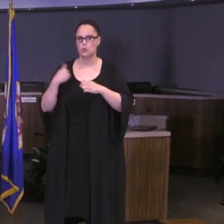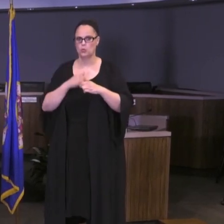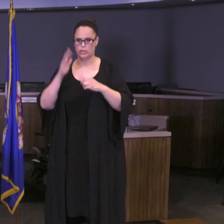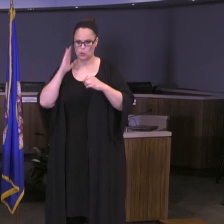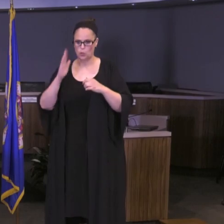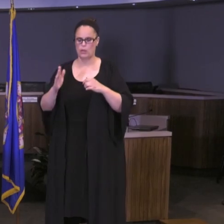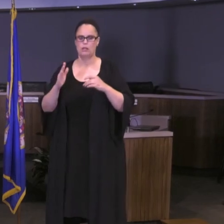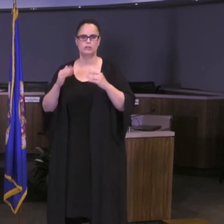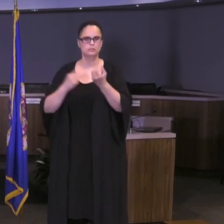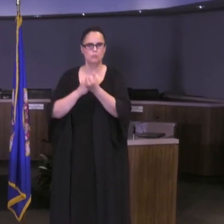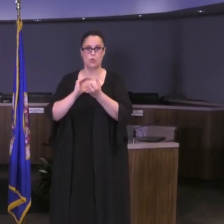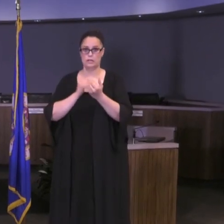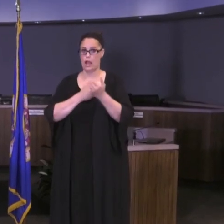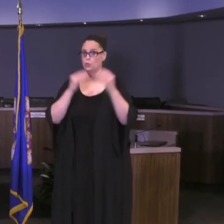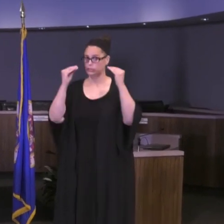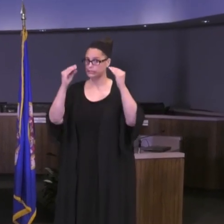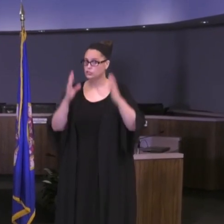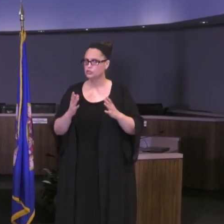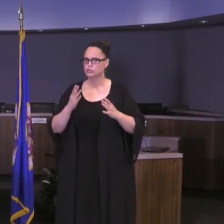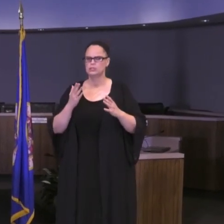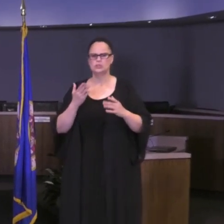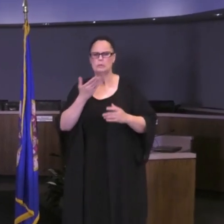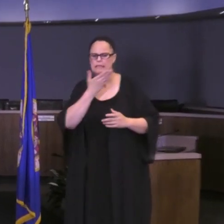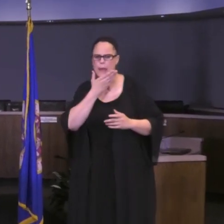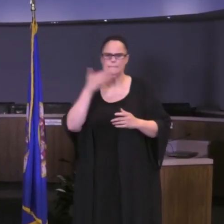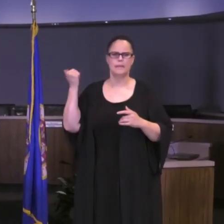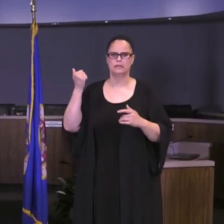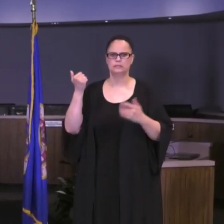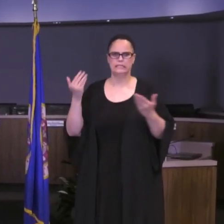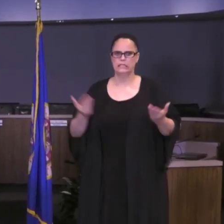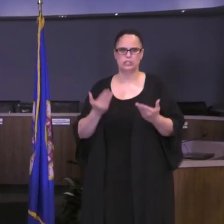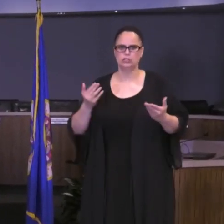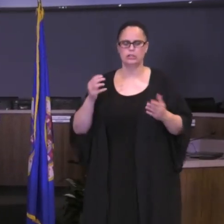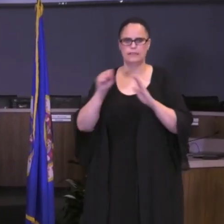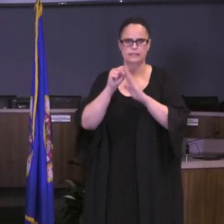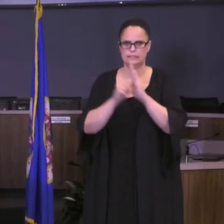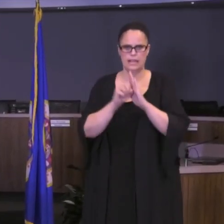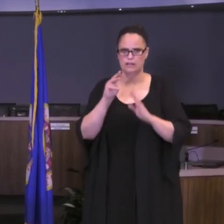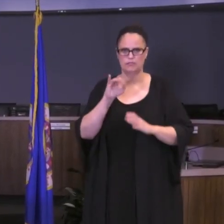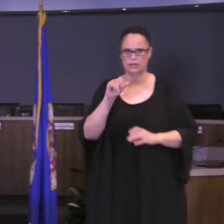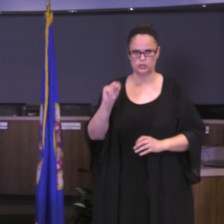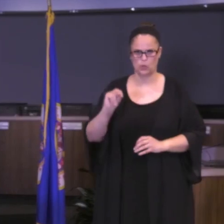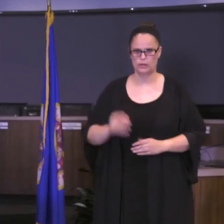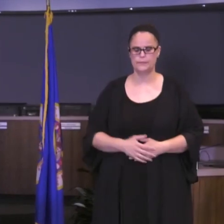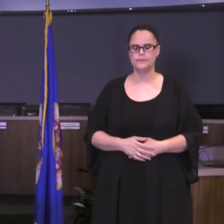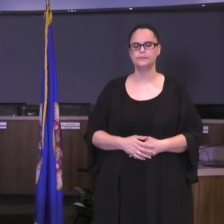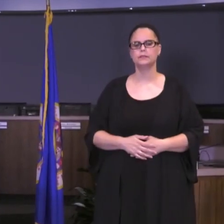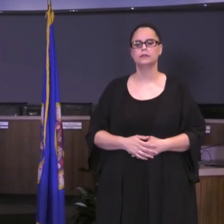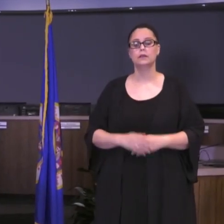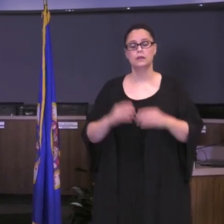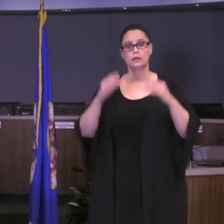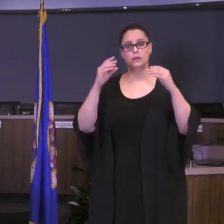very best in the State of Minnesota at delivering distance learning. Students will be taught how to navigate the courses and what